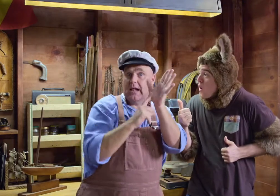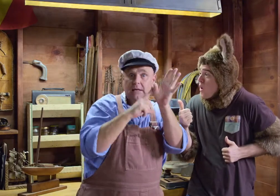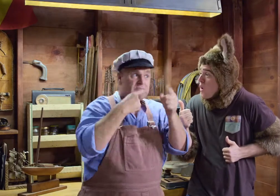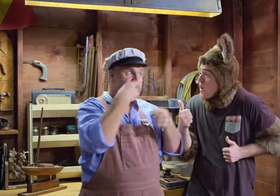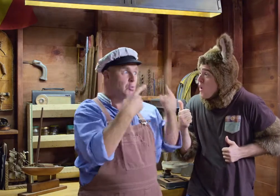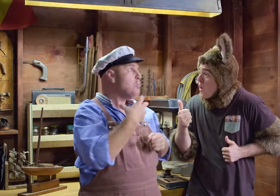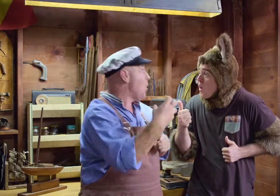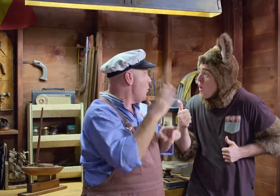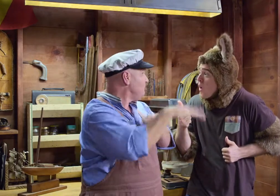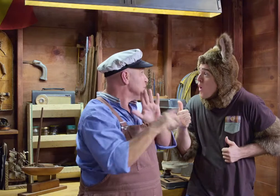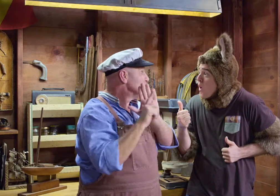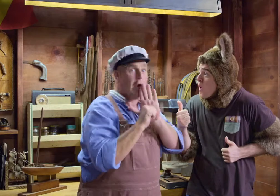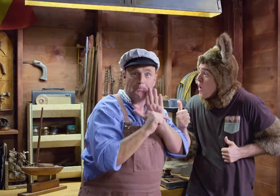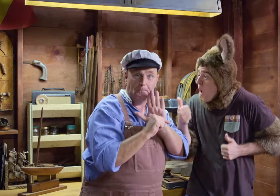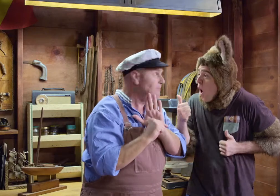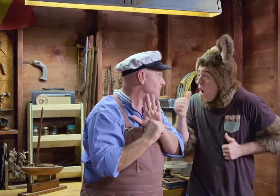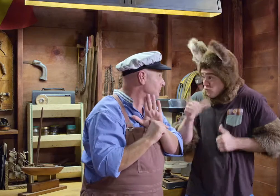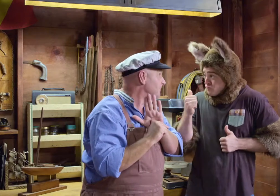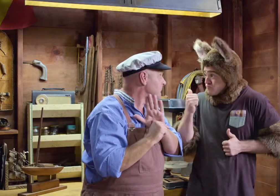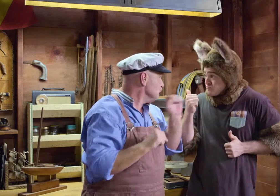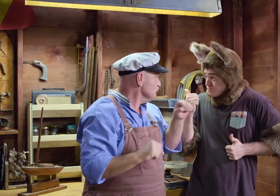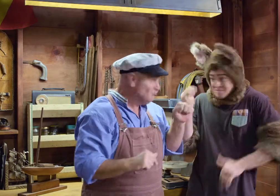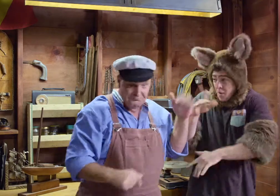Sally might be able to tell you more about time. Right, OK.